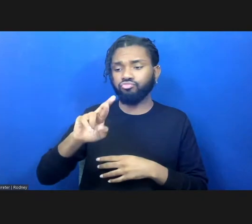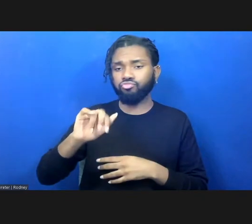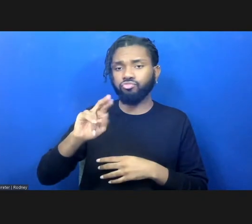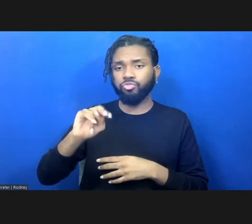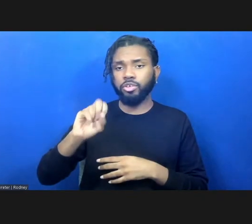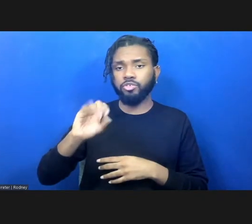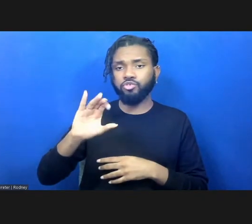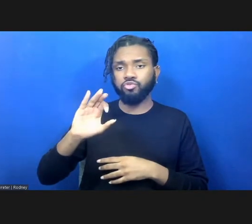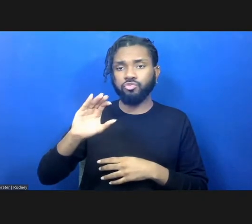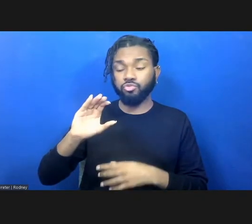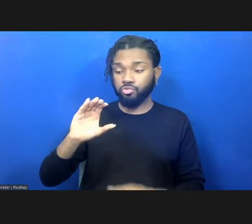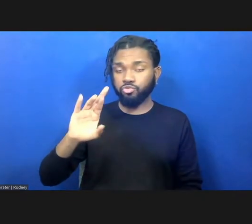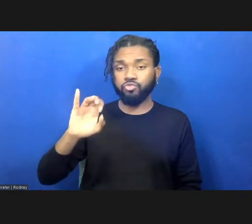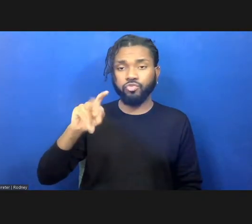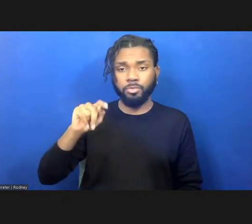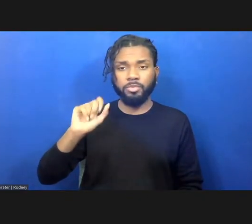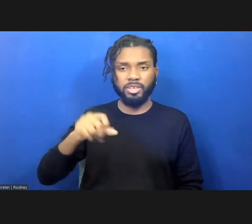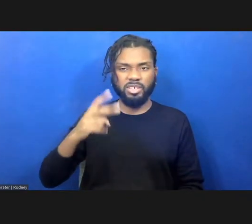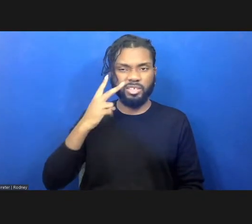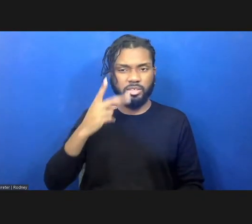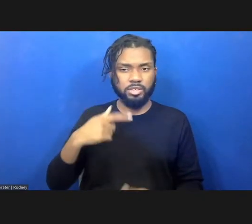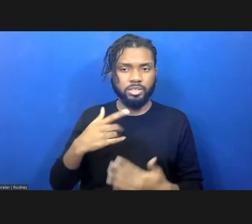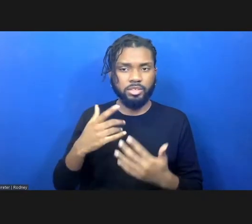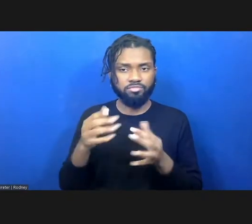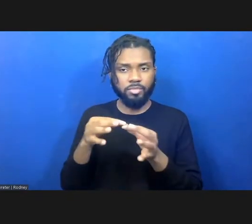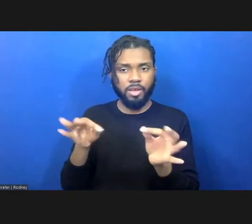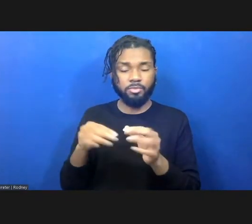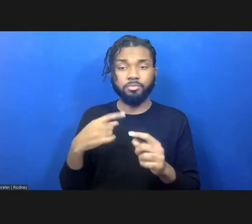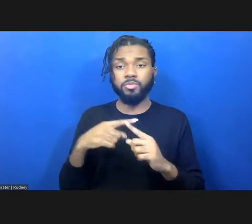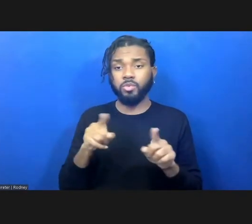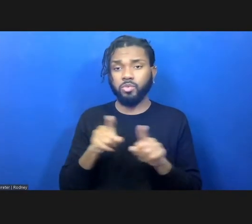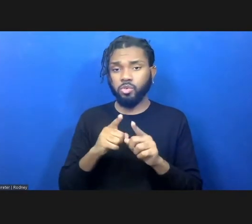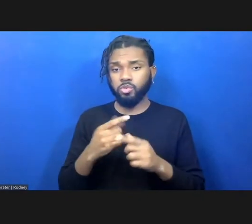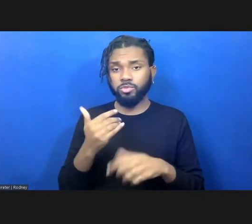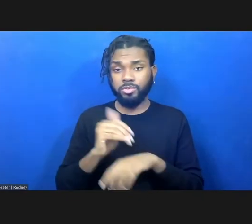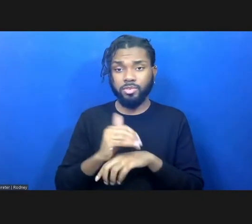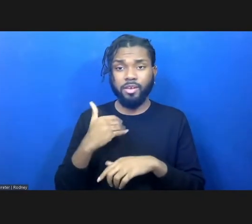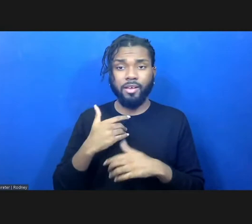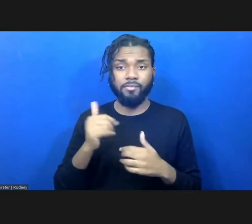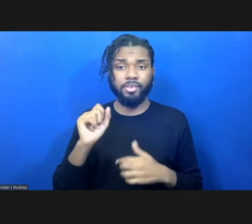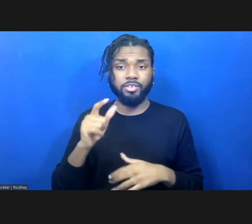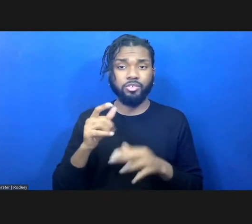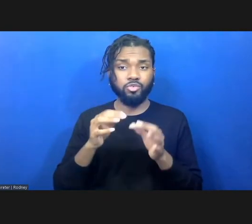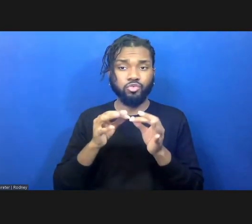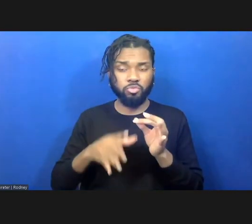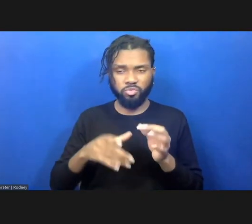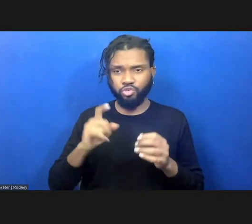We also have American Sign Language interpretation that should be visible at all times.